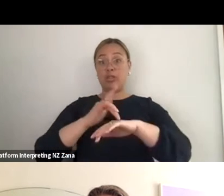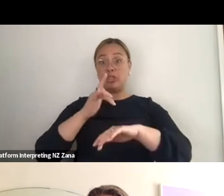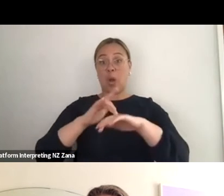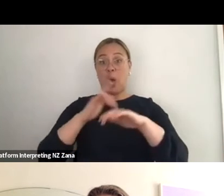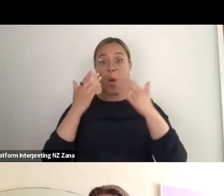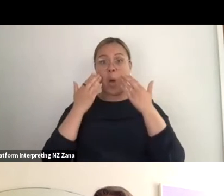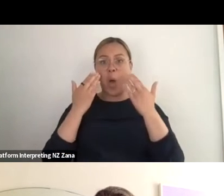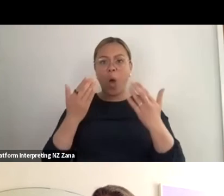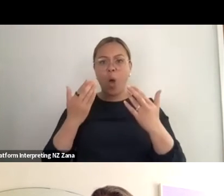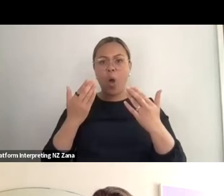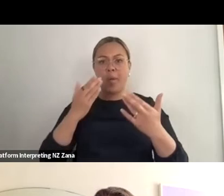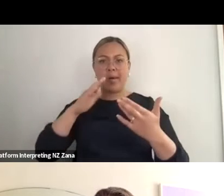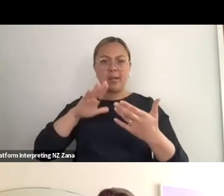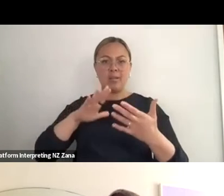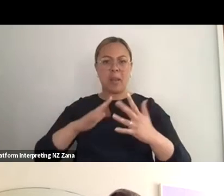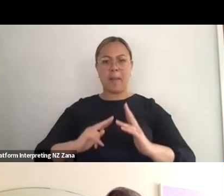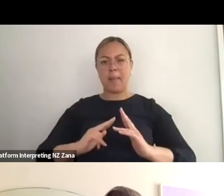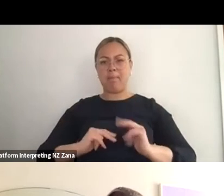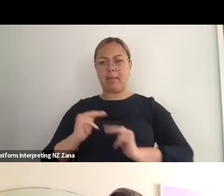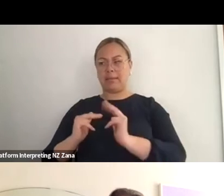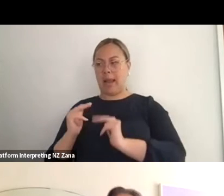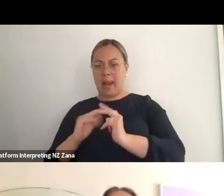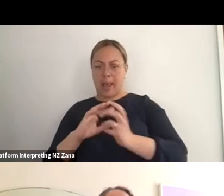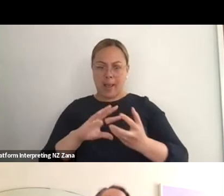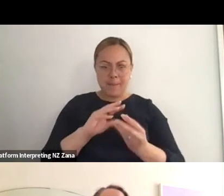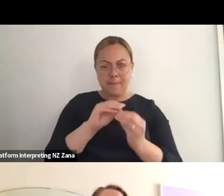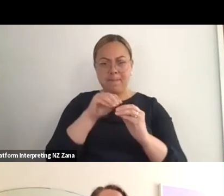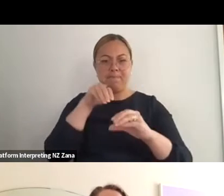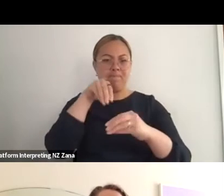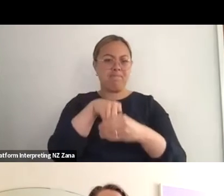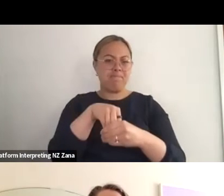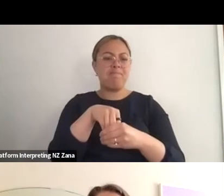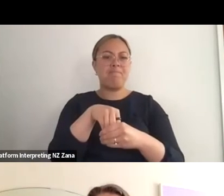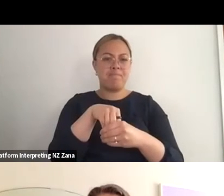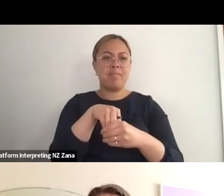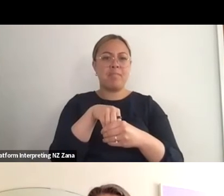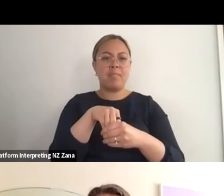that sometimes that makes it easier, a little bit, of like this layout is the show